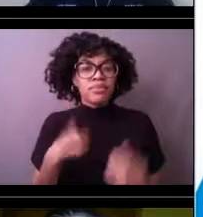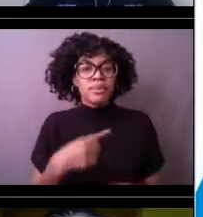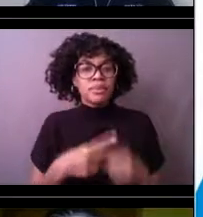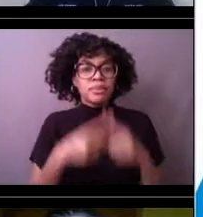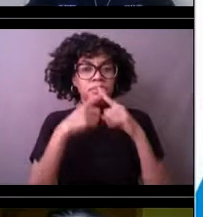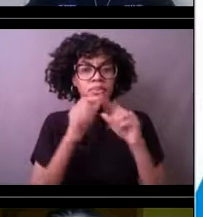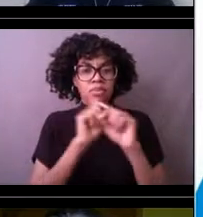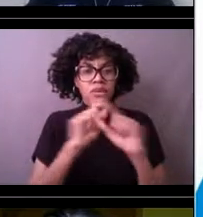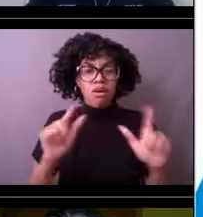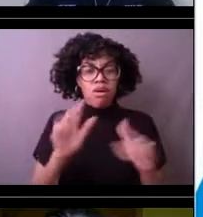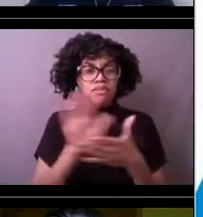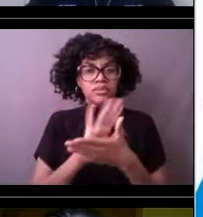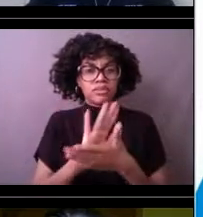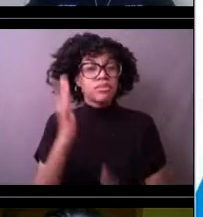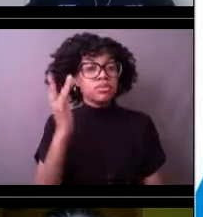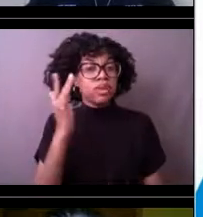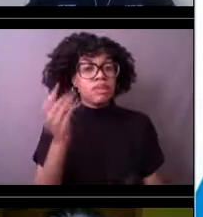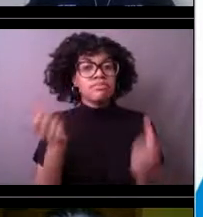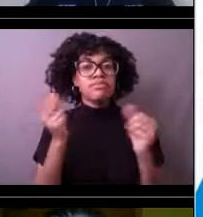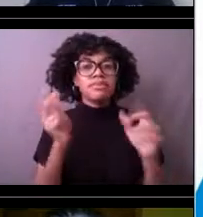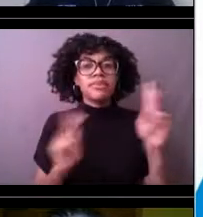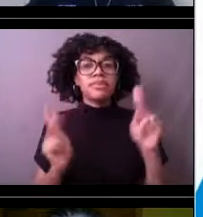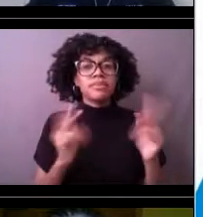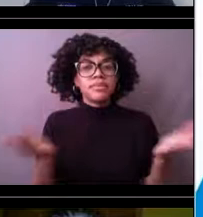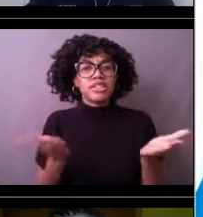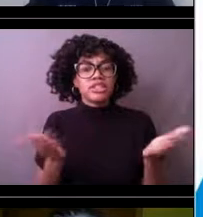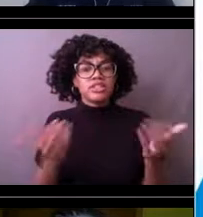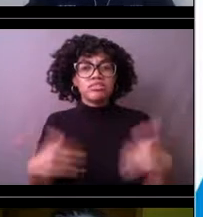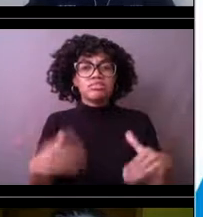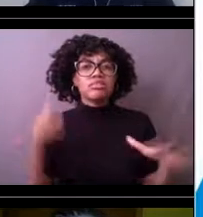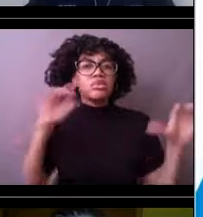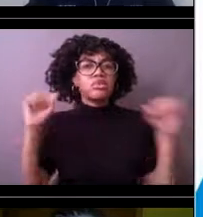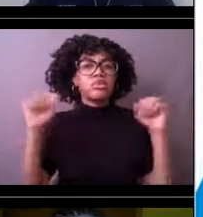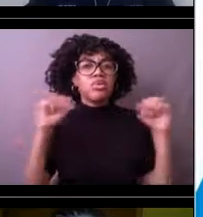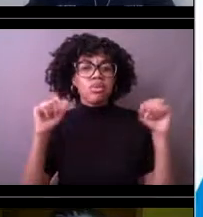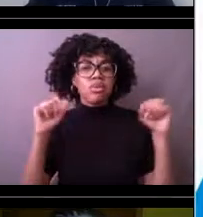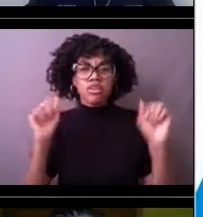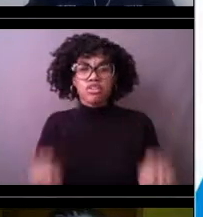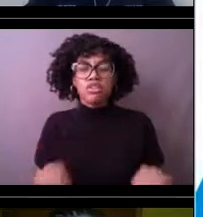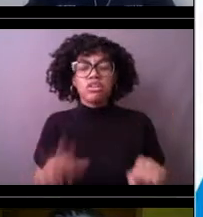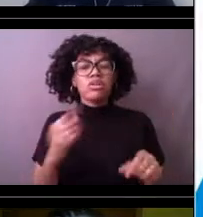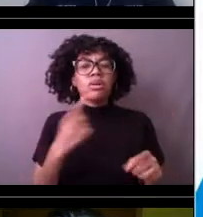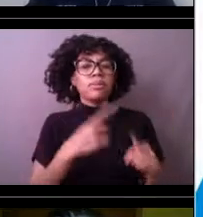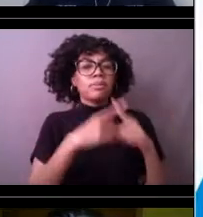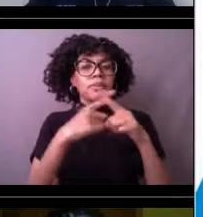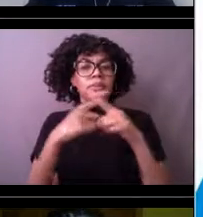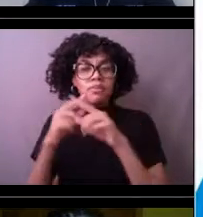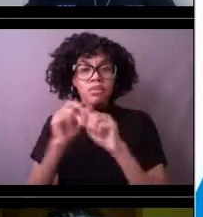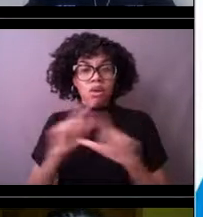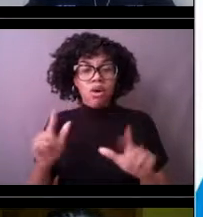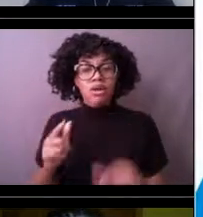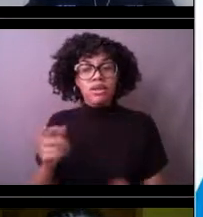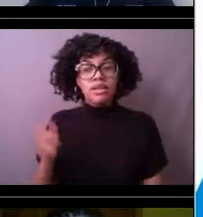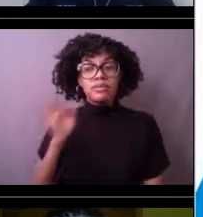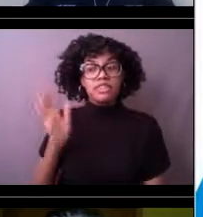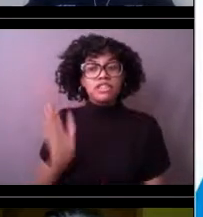and we want to make sure everyone can hear our speaker. However, there is a box where you can write questions. You can go ahead and locate that now.